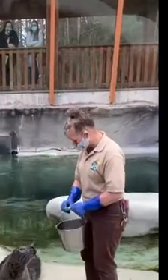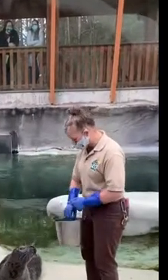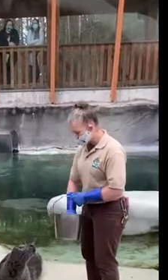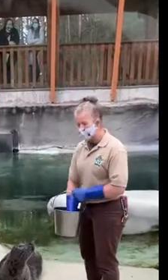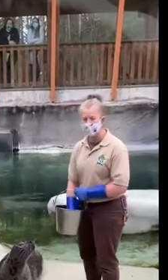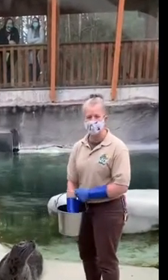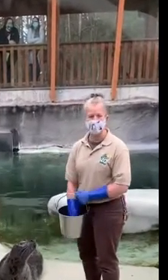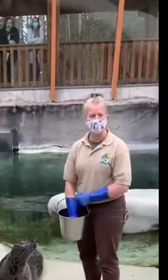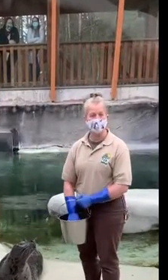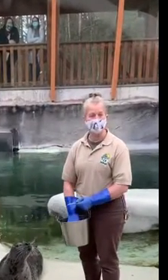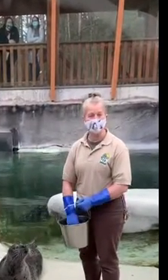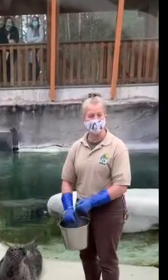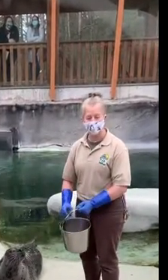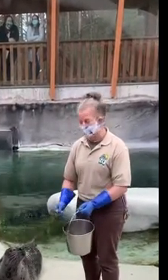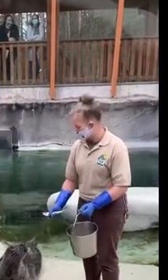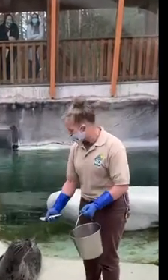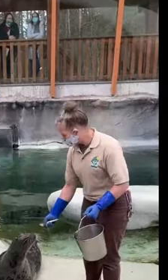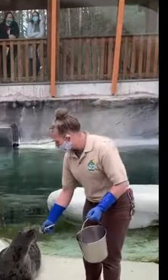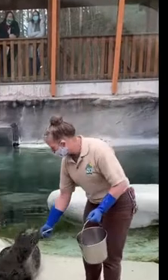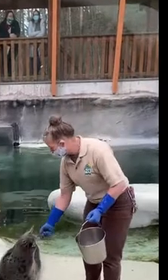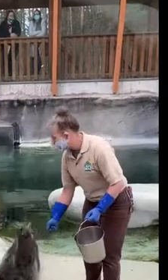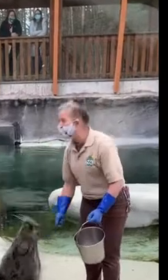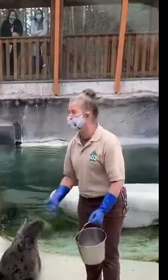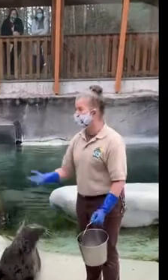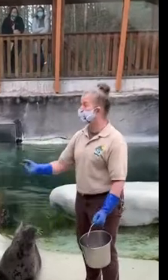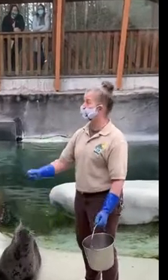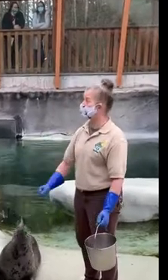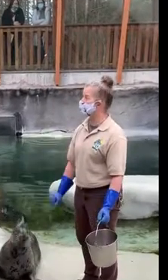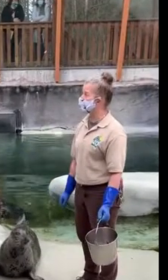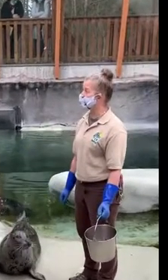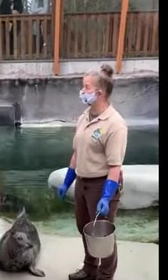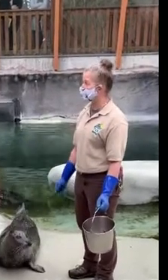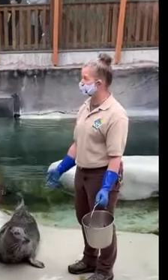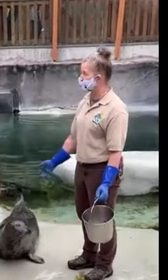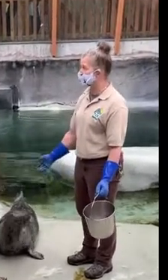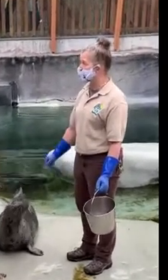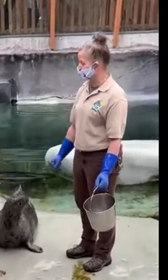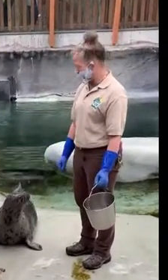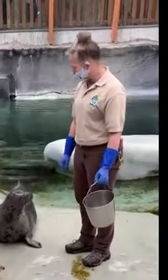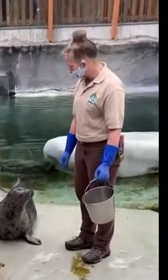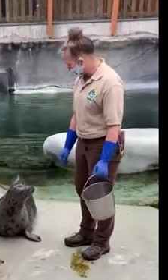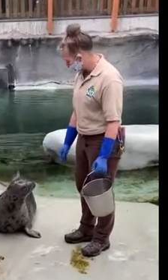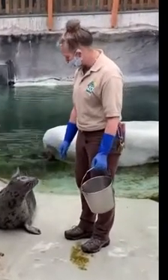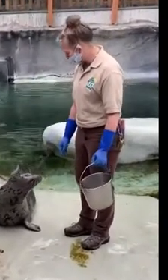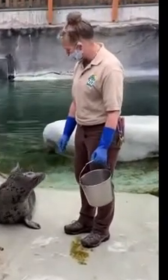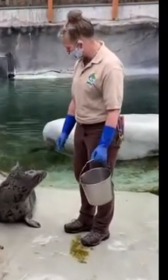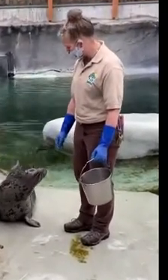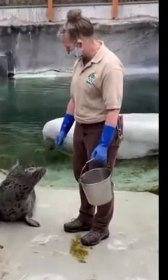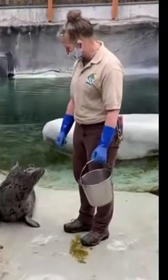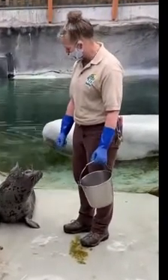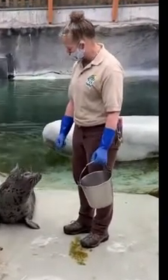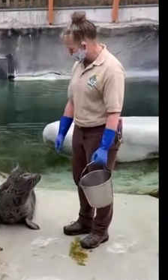that there are folks out there interested in what you guys do to protect these amazing critters